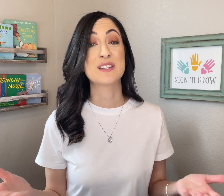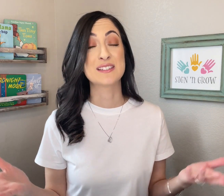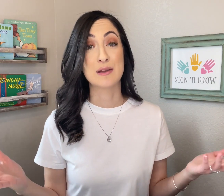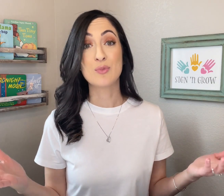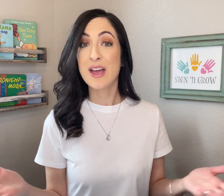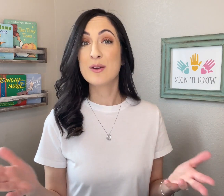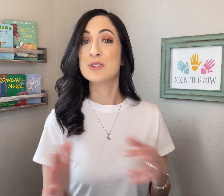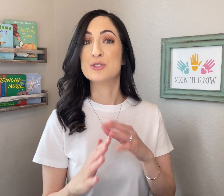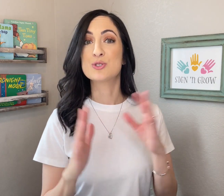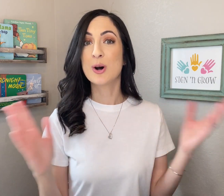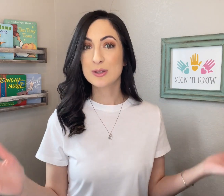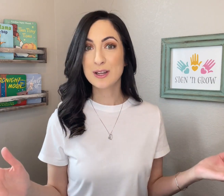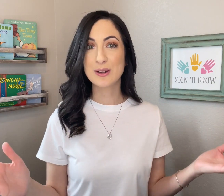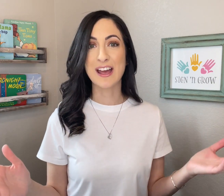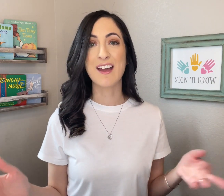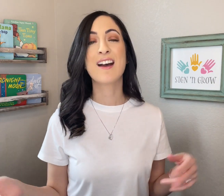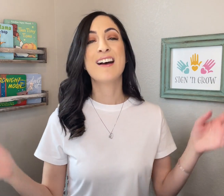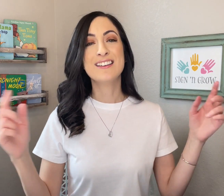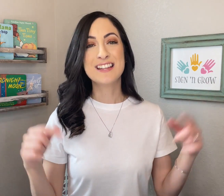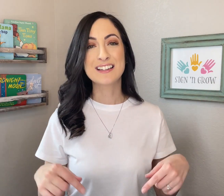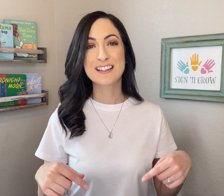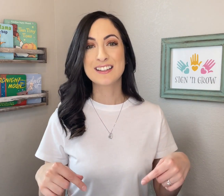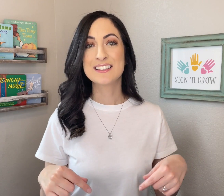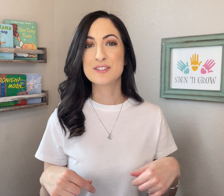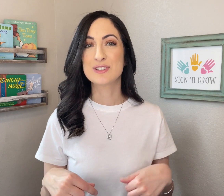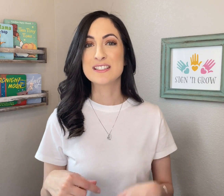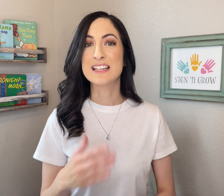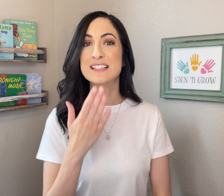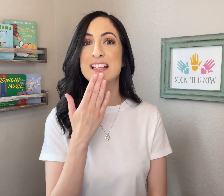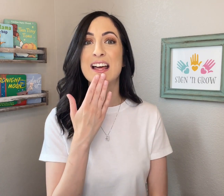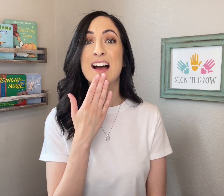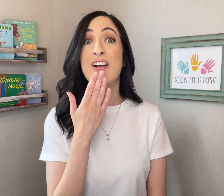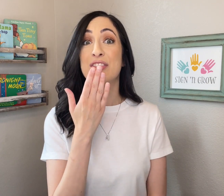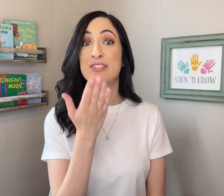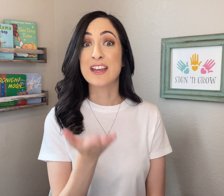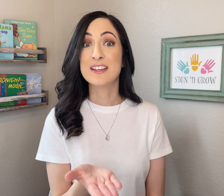the same way - which is totally okay - technically the difference is that THANK